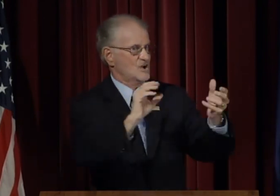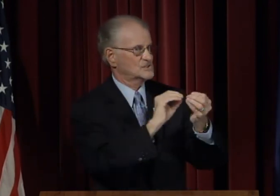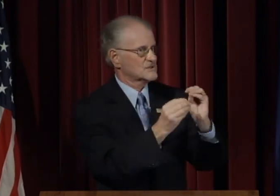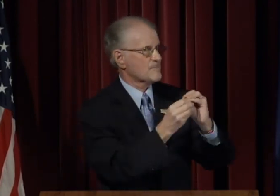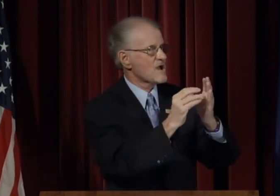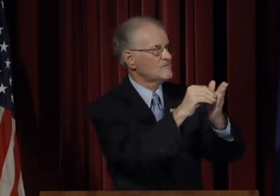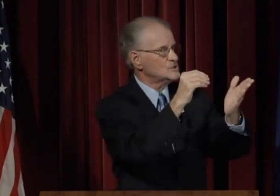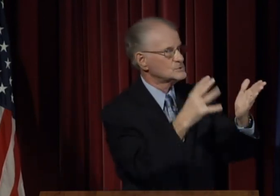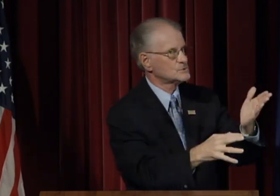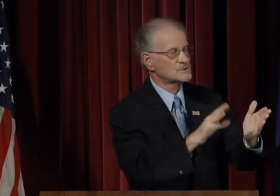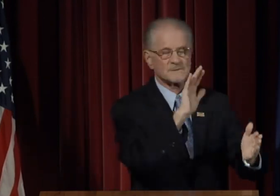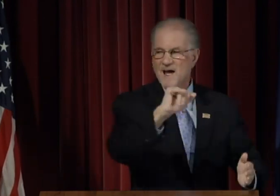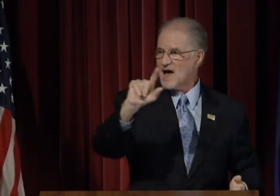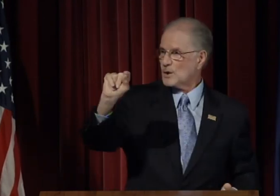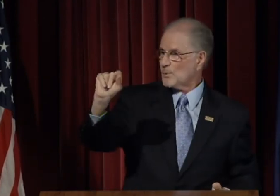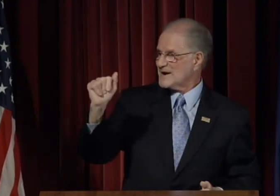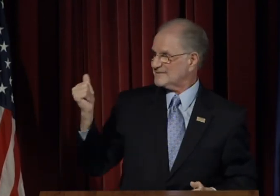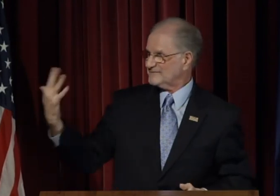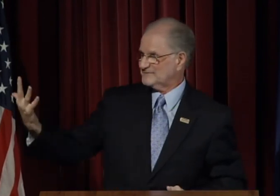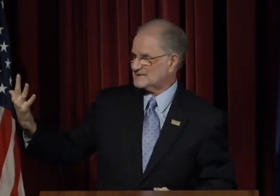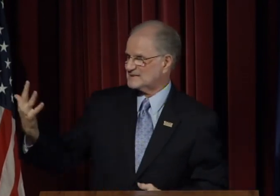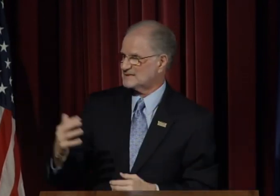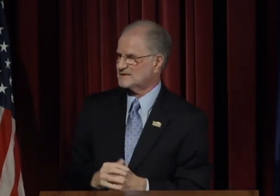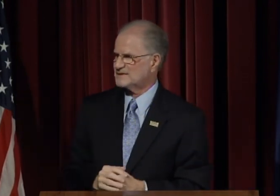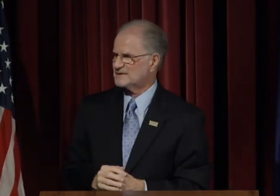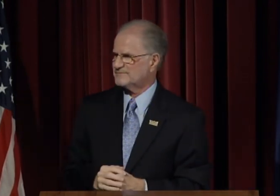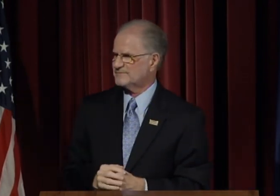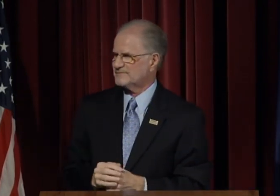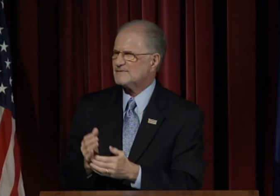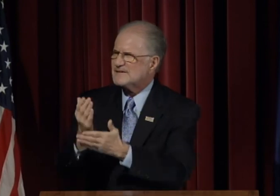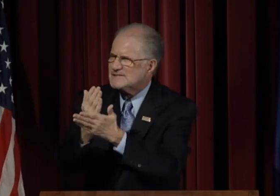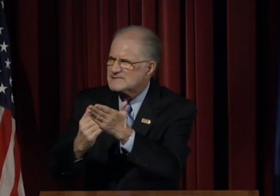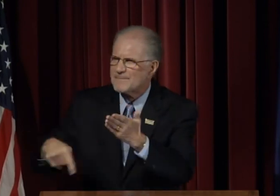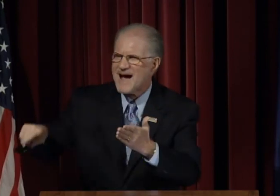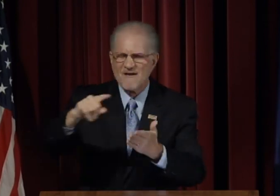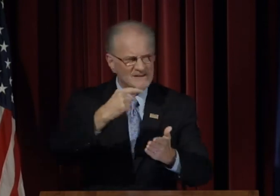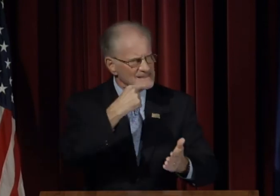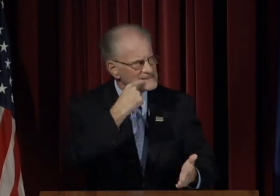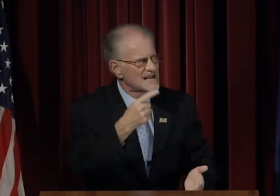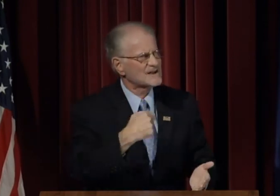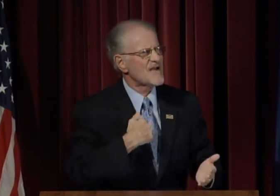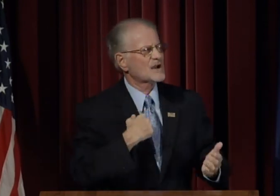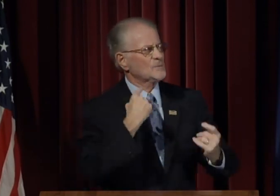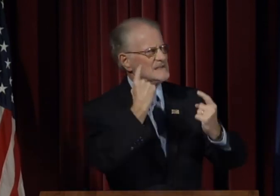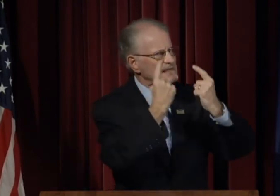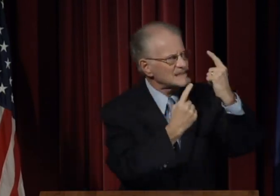As you know, the first goal steers us to a very large number of students by 2015.